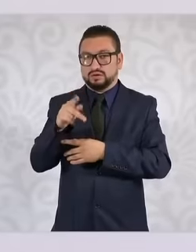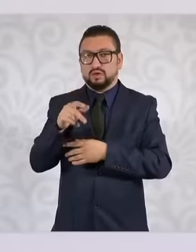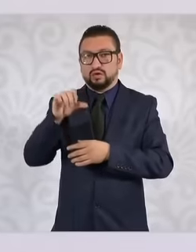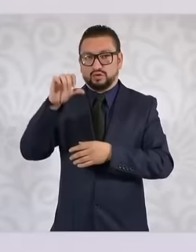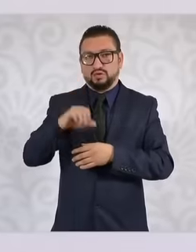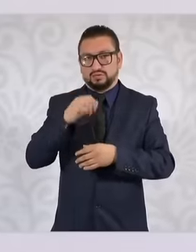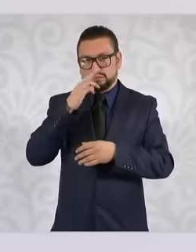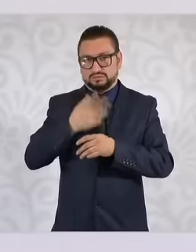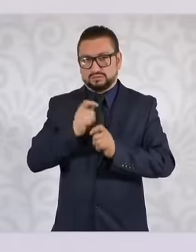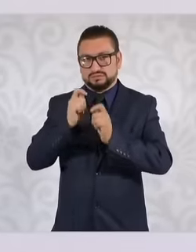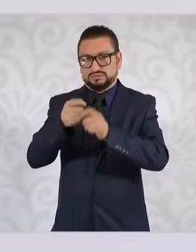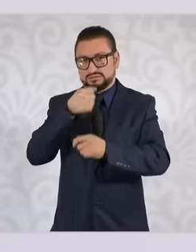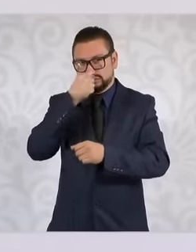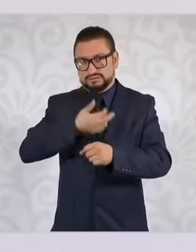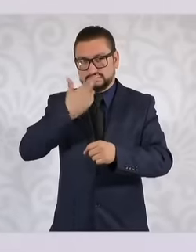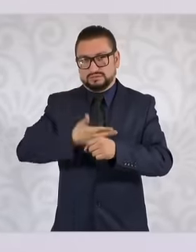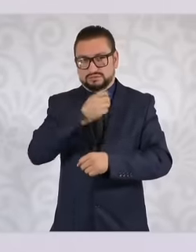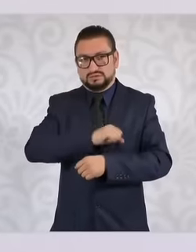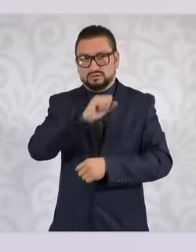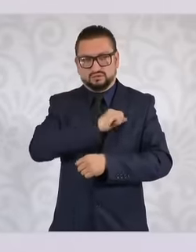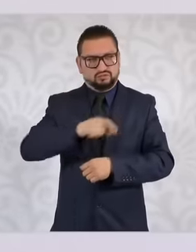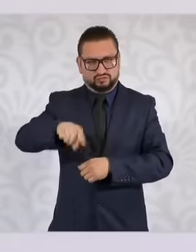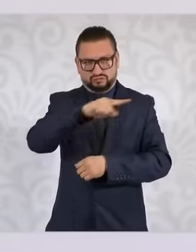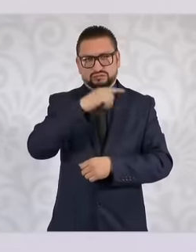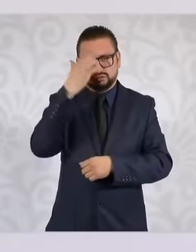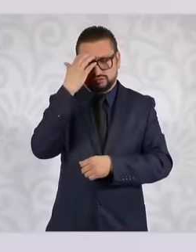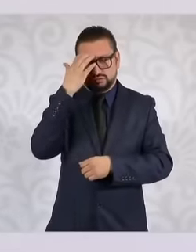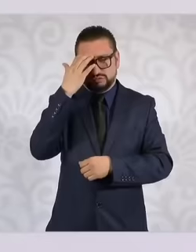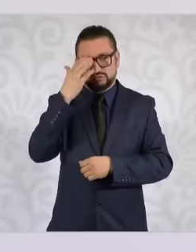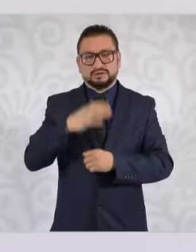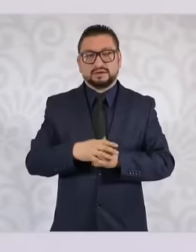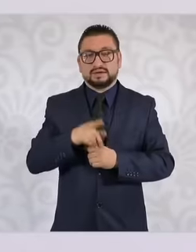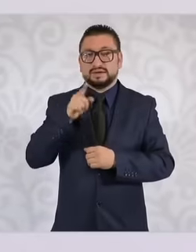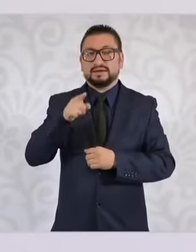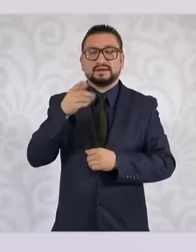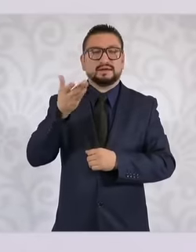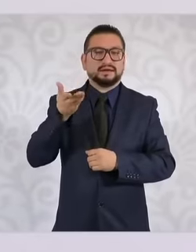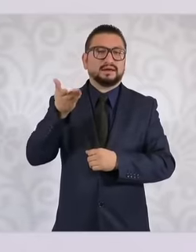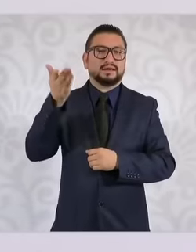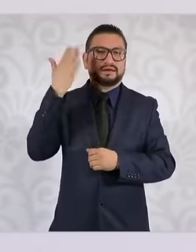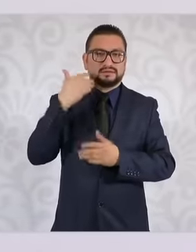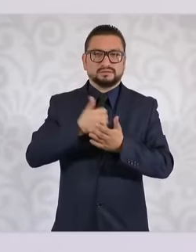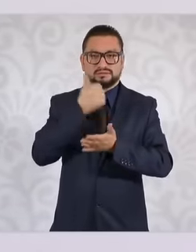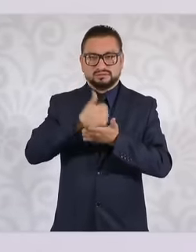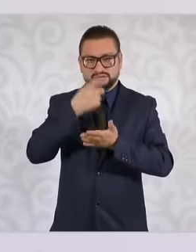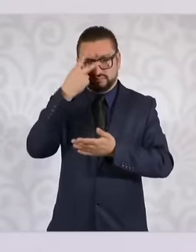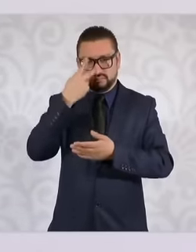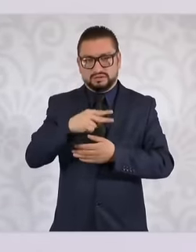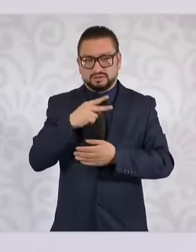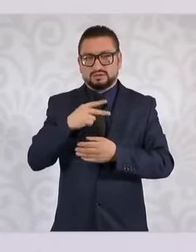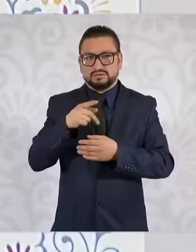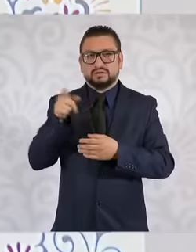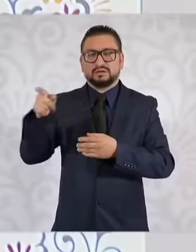many of you know him, he was in Mexico City in the digital